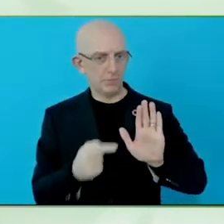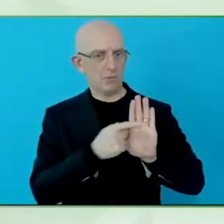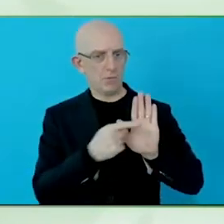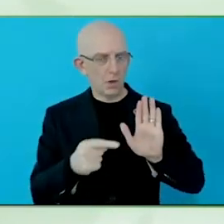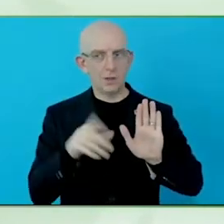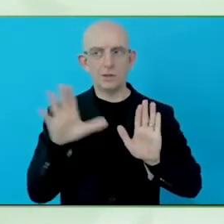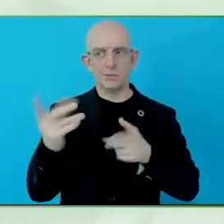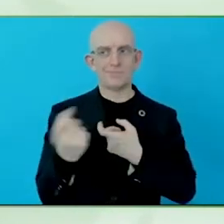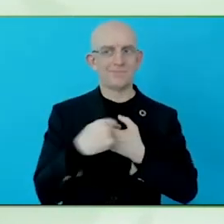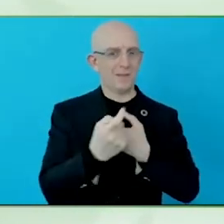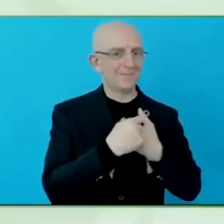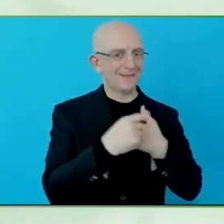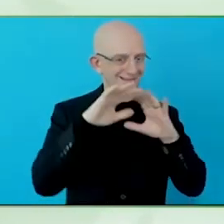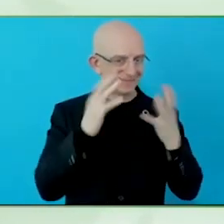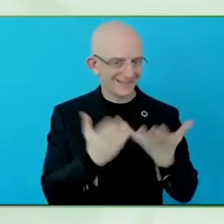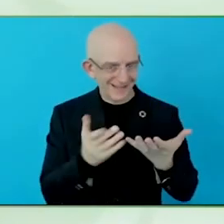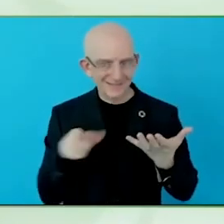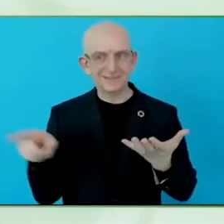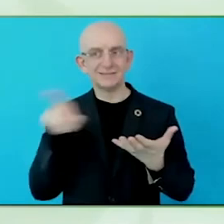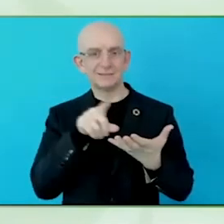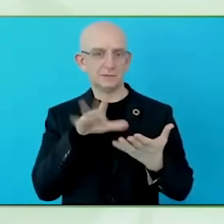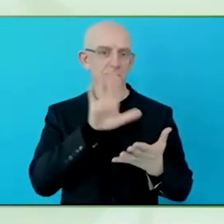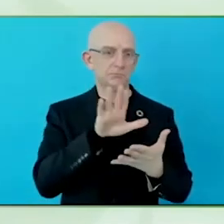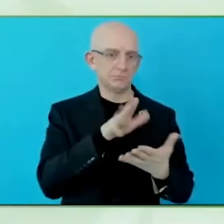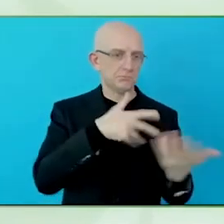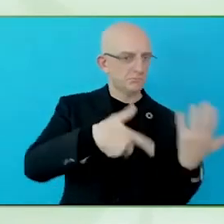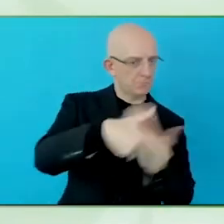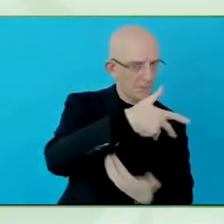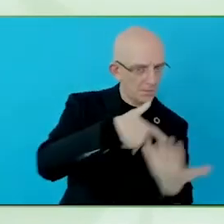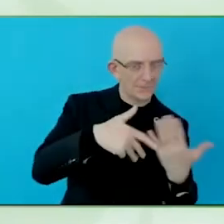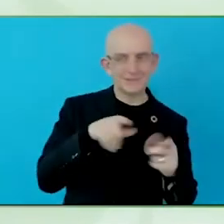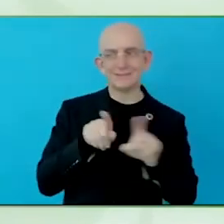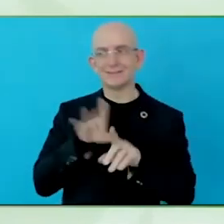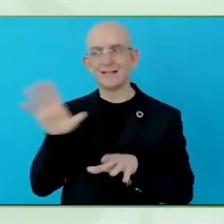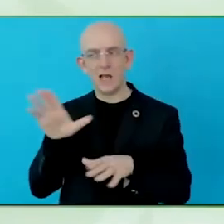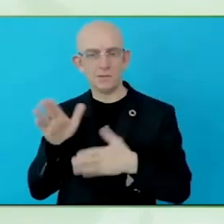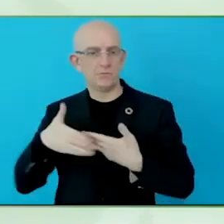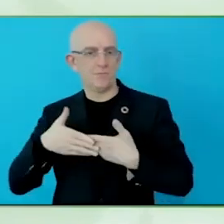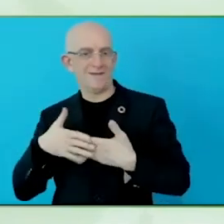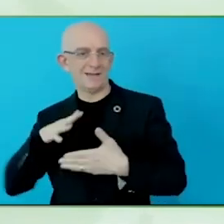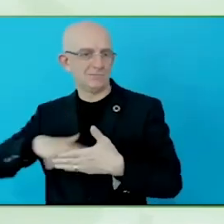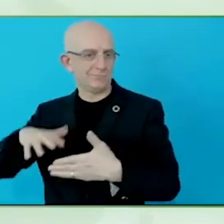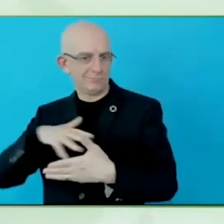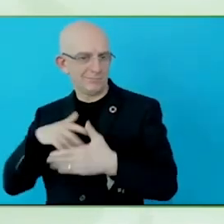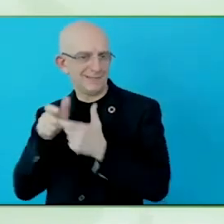So, this is why we could see what media has tremendous power in